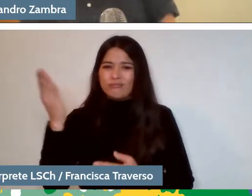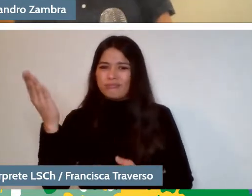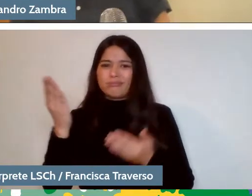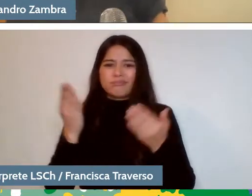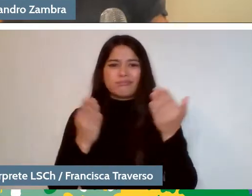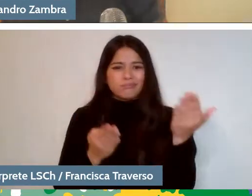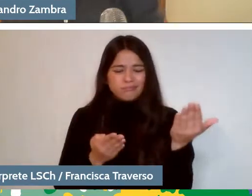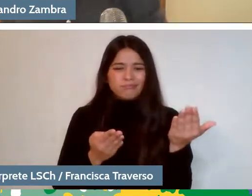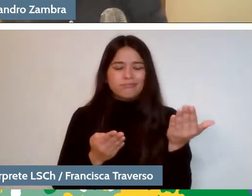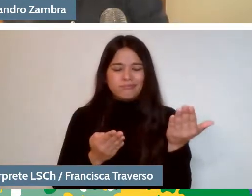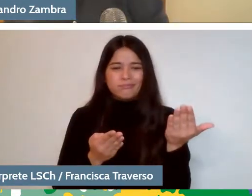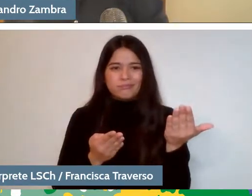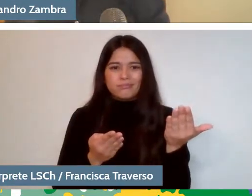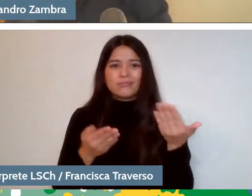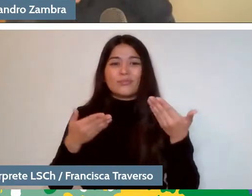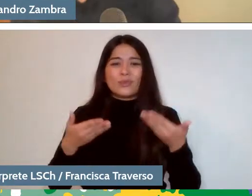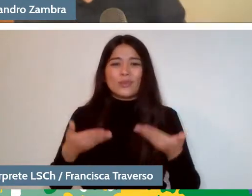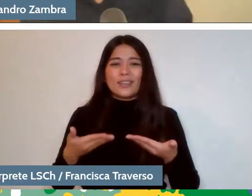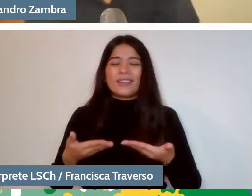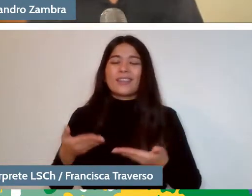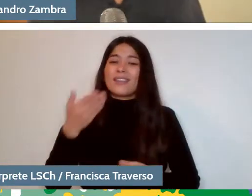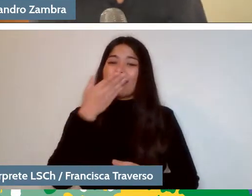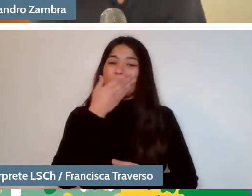for this wonderful conversation